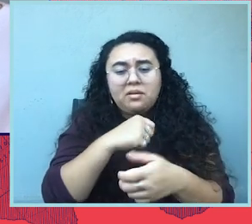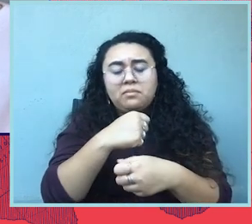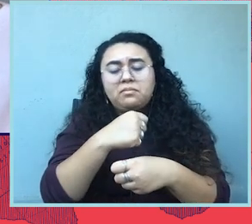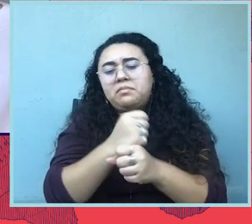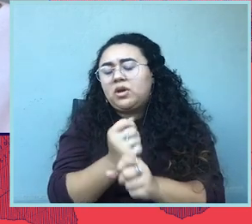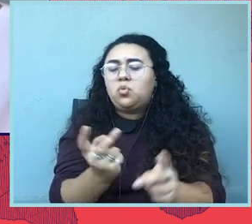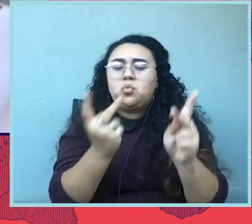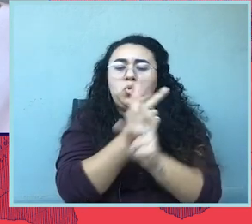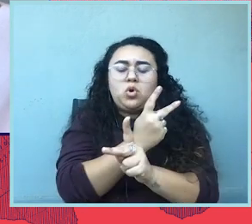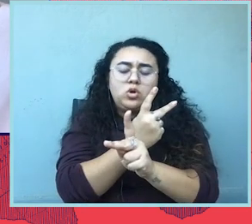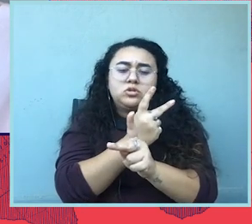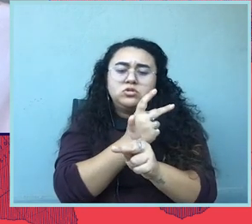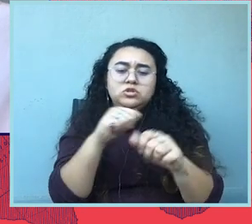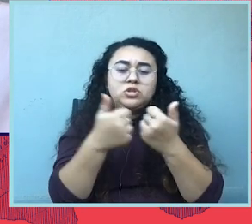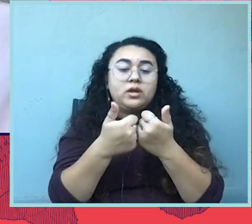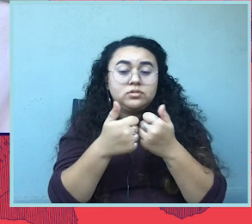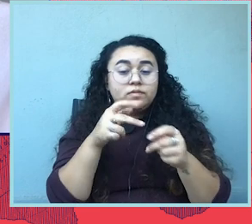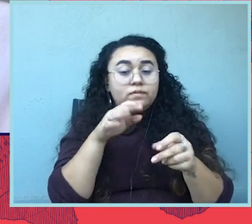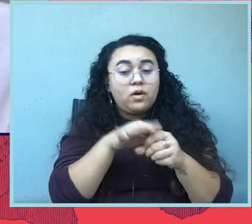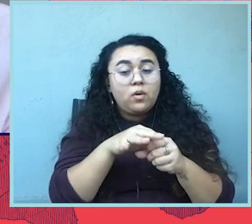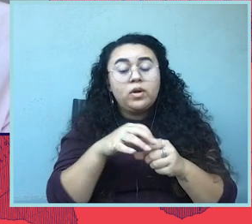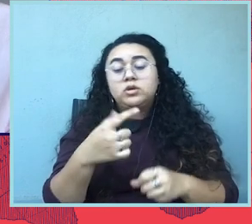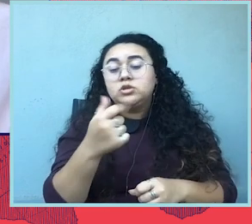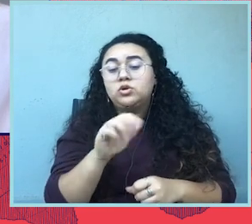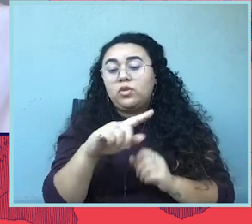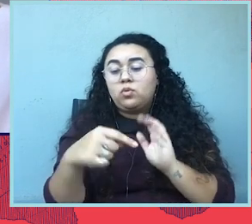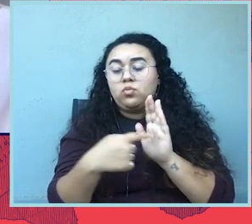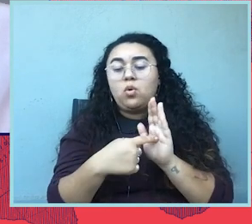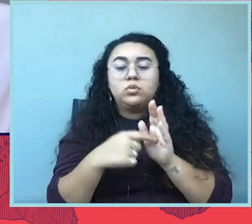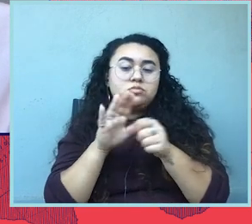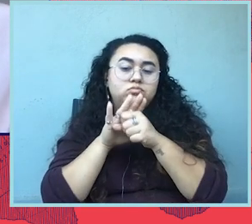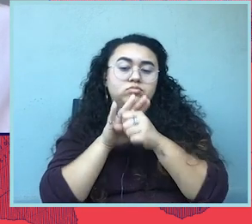people to vote and the role that Georgia played in subsequent voter suppression measures that